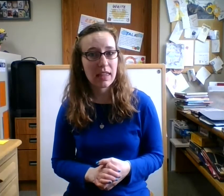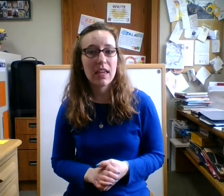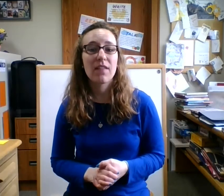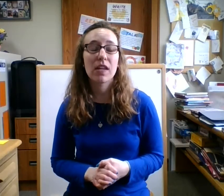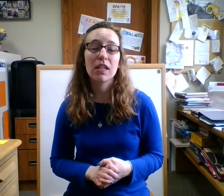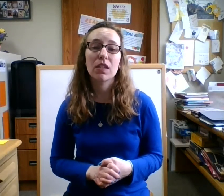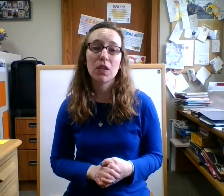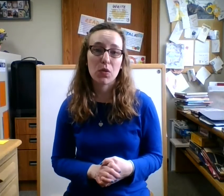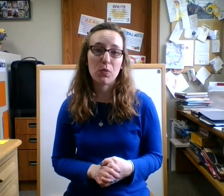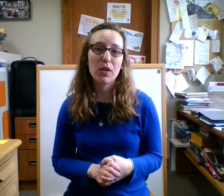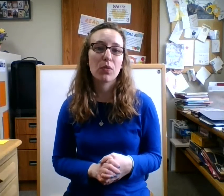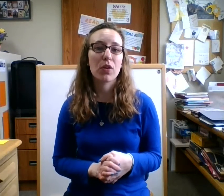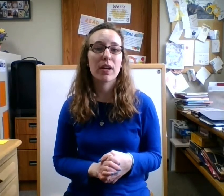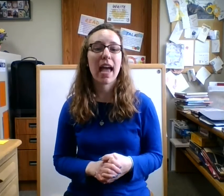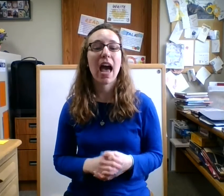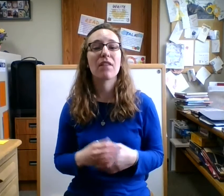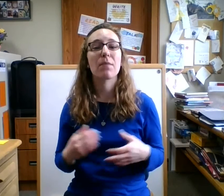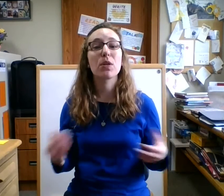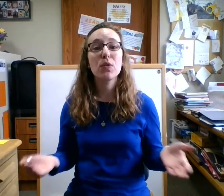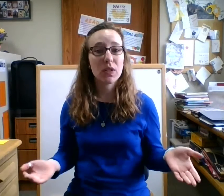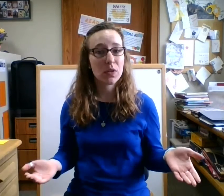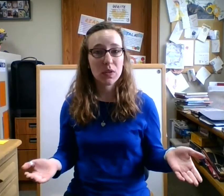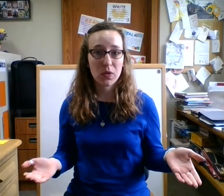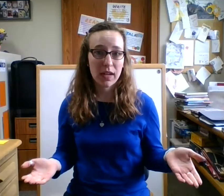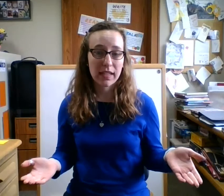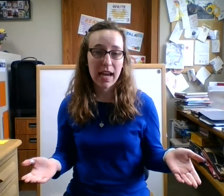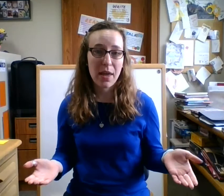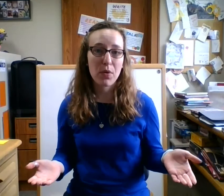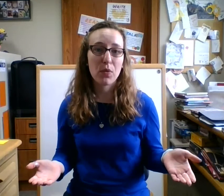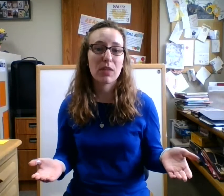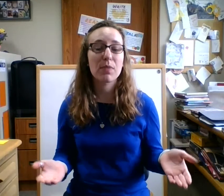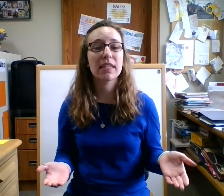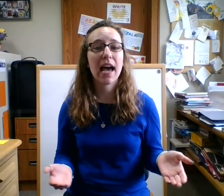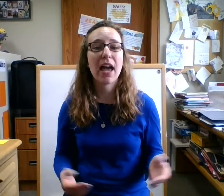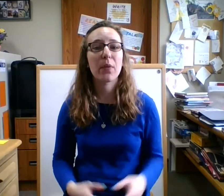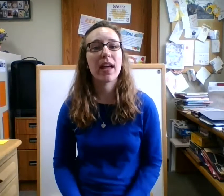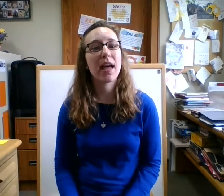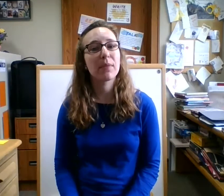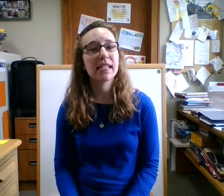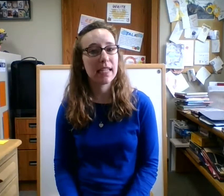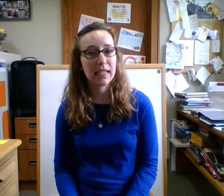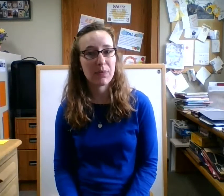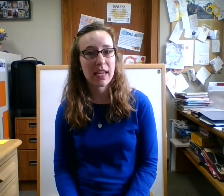via zoom we're going to have a musical story time with Miss Iowa Emily Tinsman